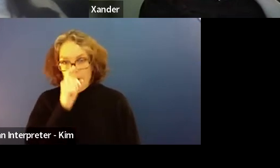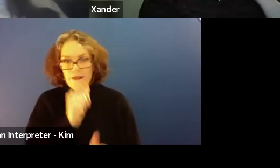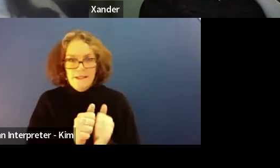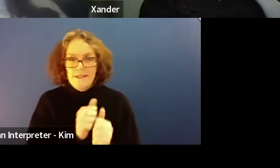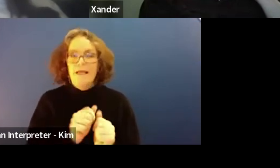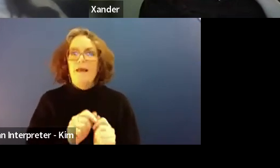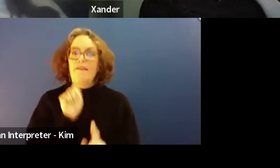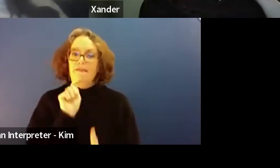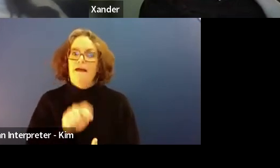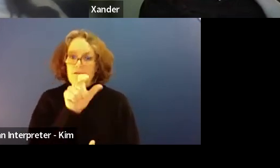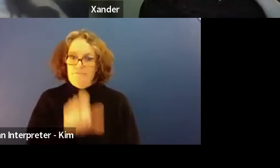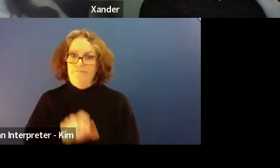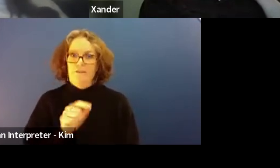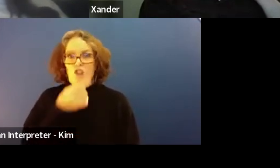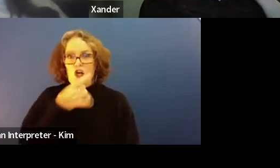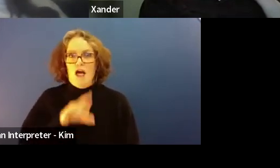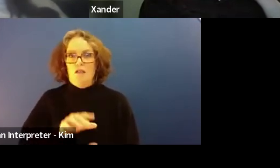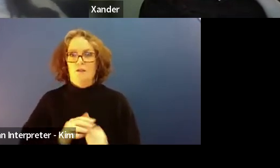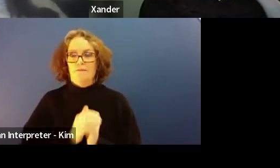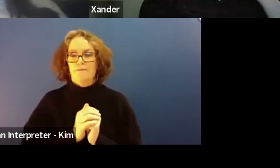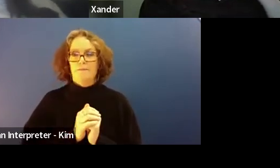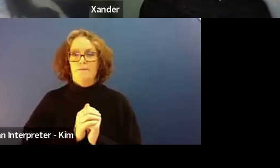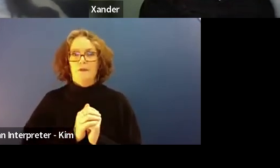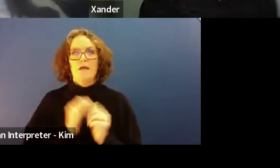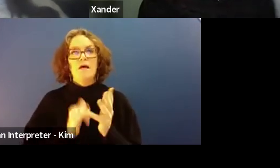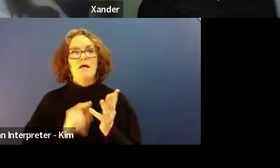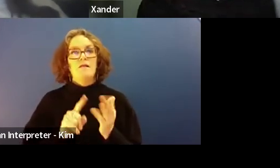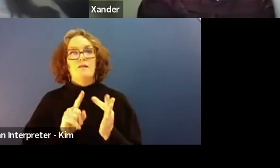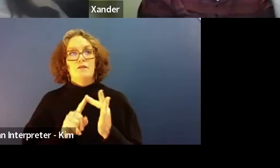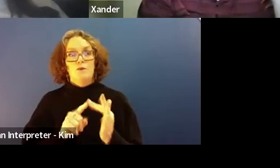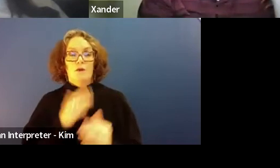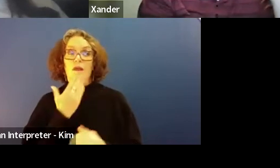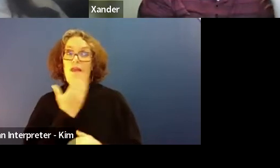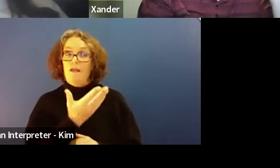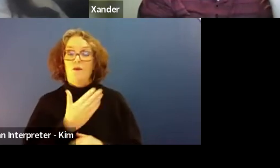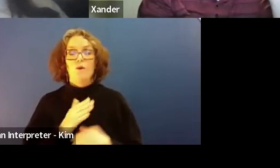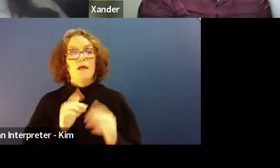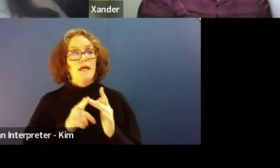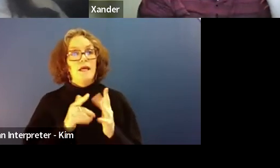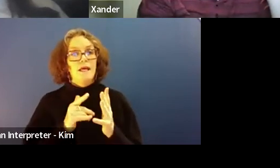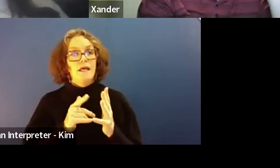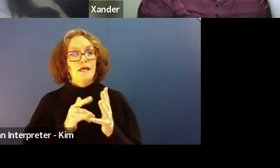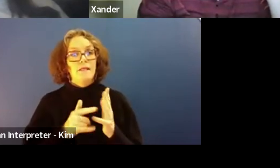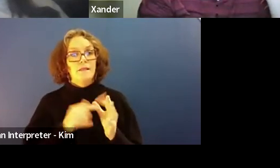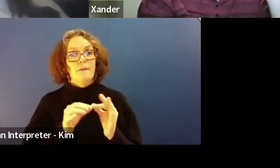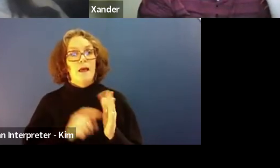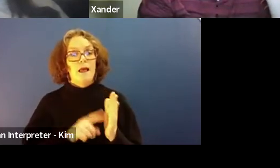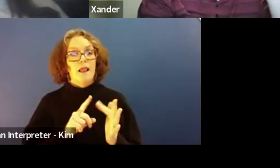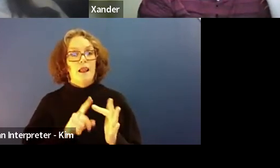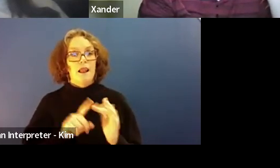Absolutely. Thank you. Isabel How about you from an information perspective what were your tips.